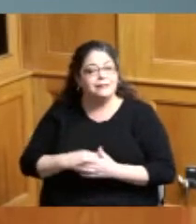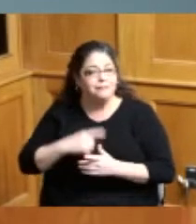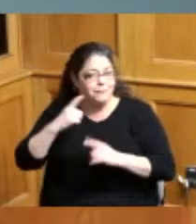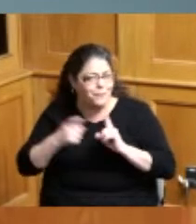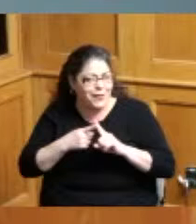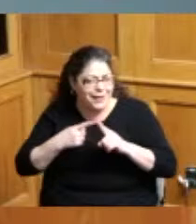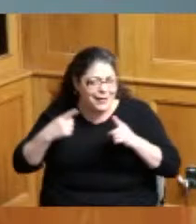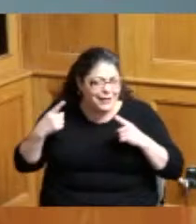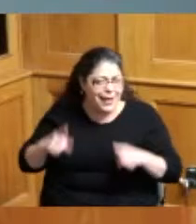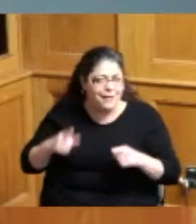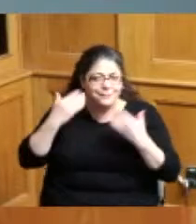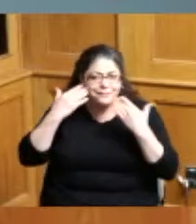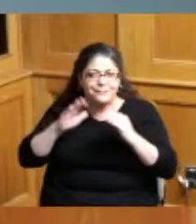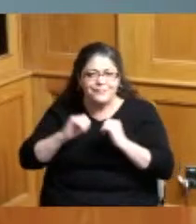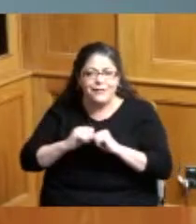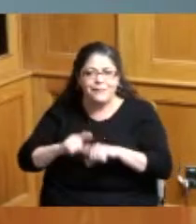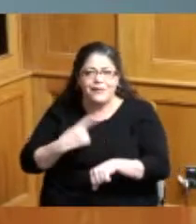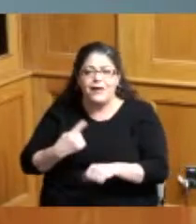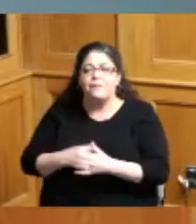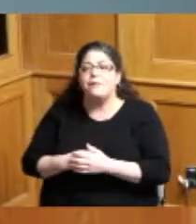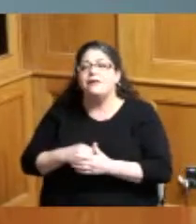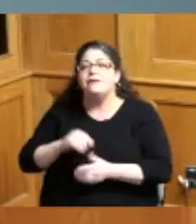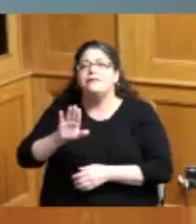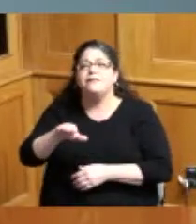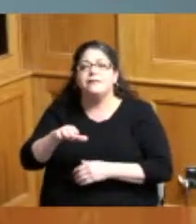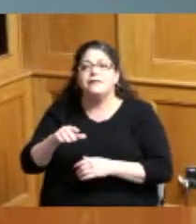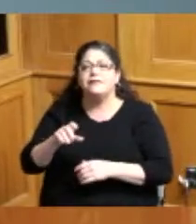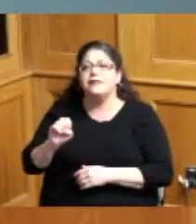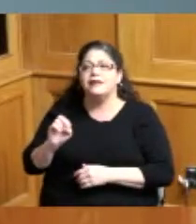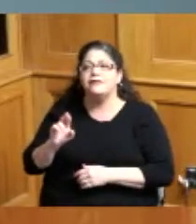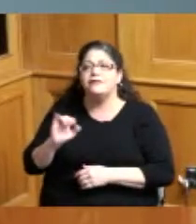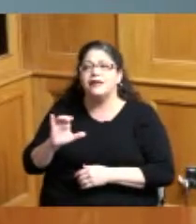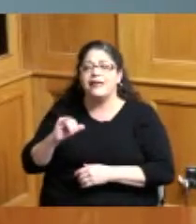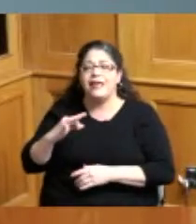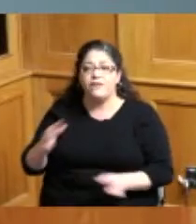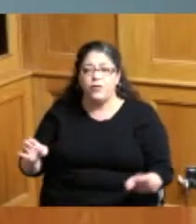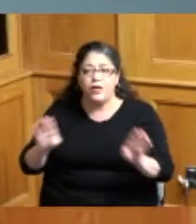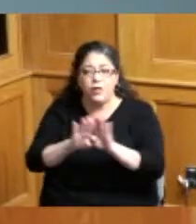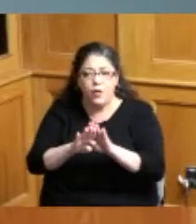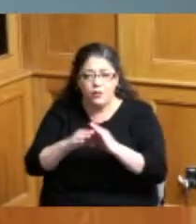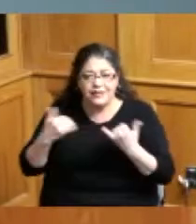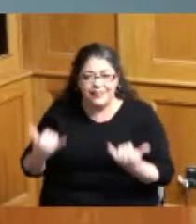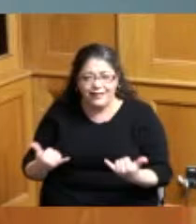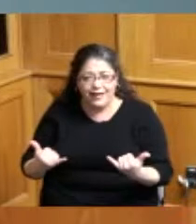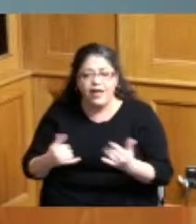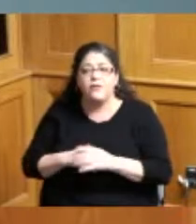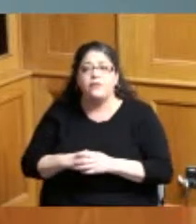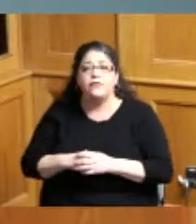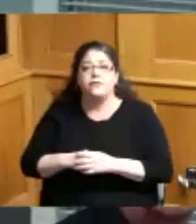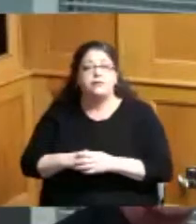take so Eric what is the timetable if we close this hearing now if if you close the hearing